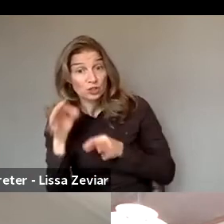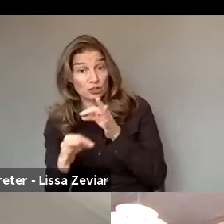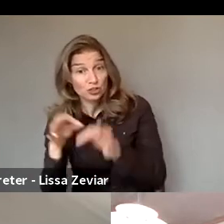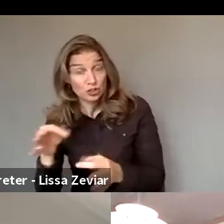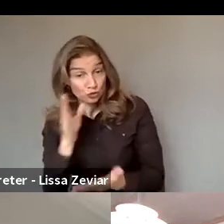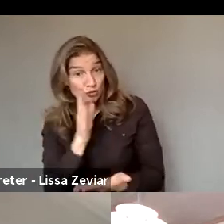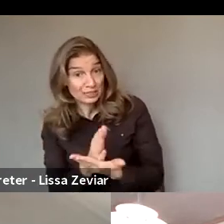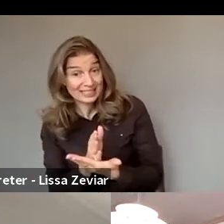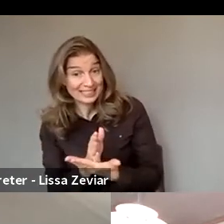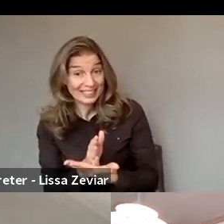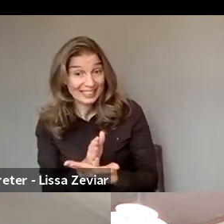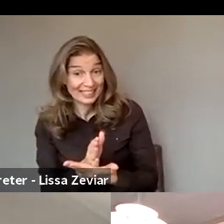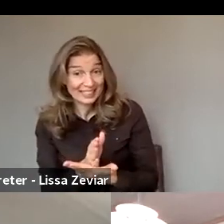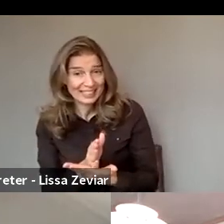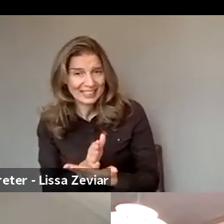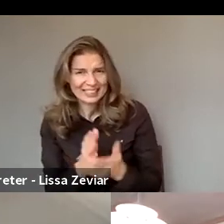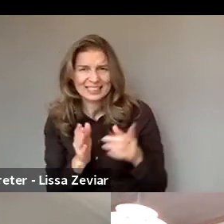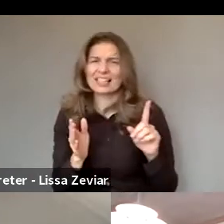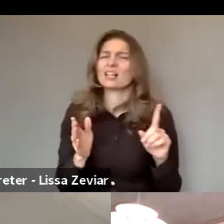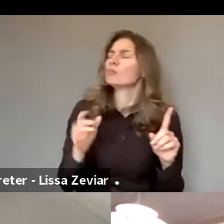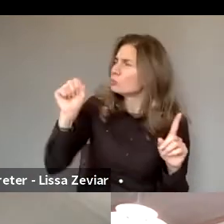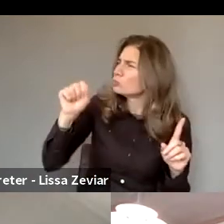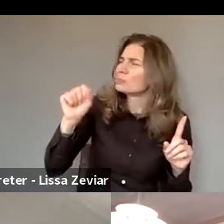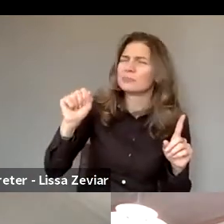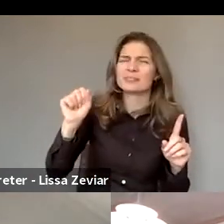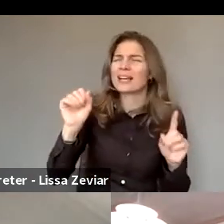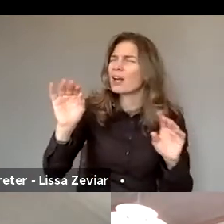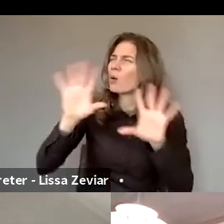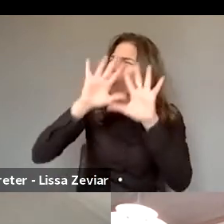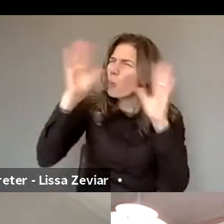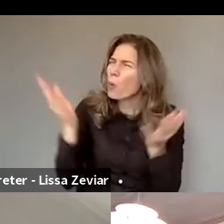I'm not sure I got all of the question, I couldn't hear well.